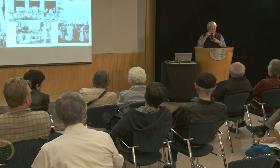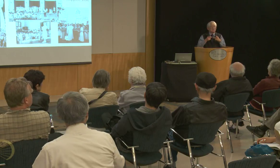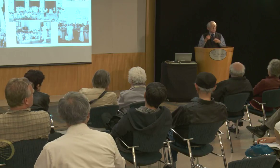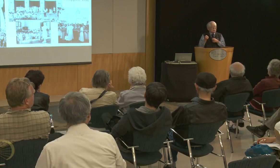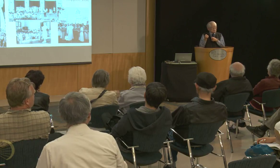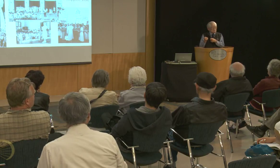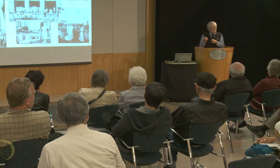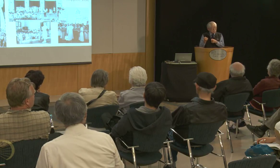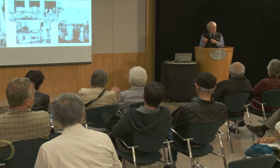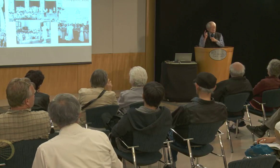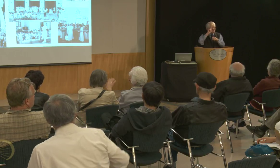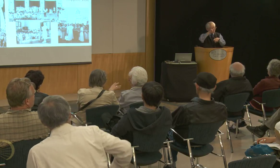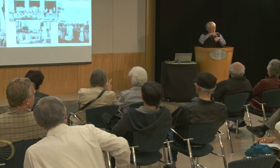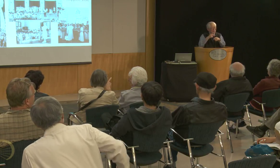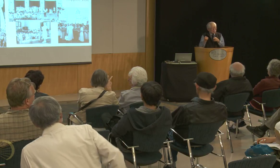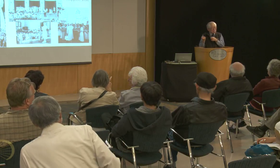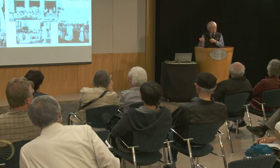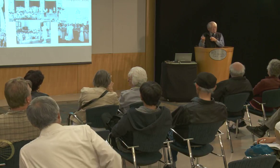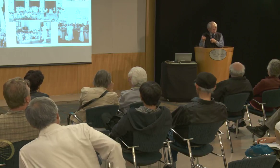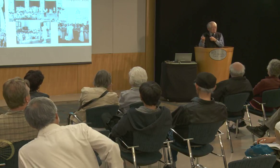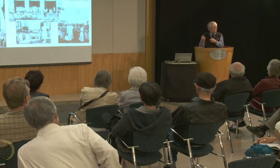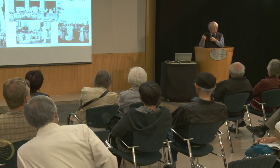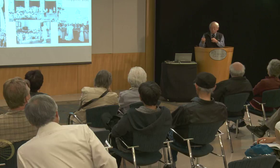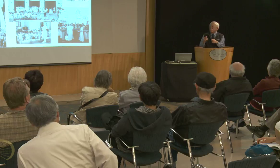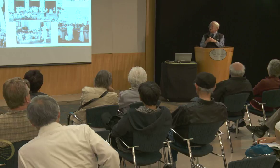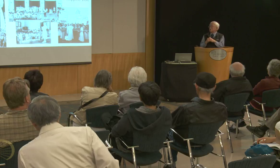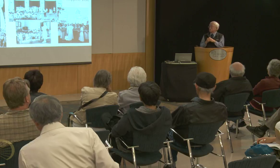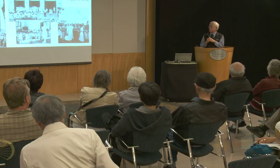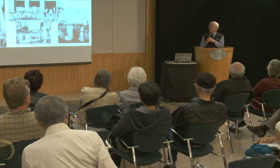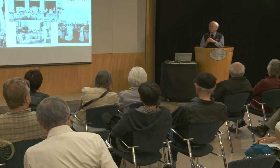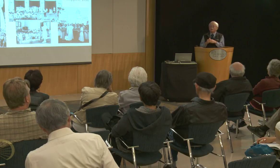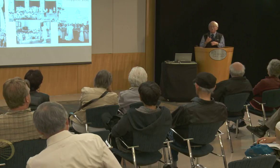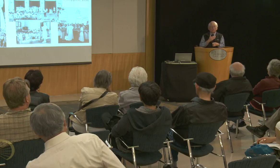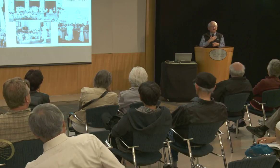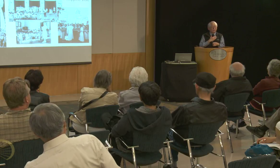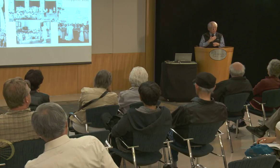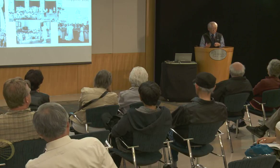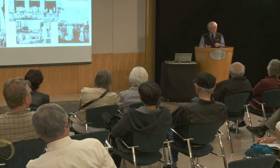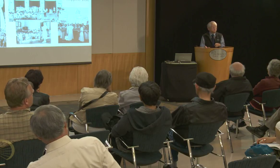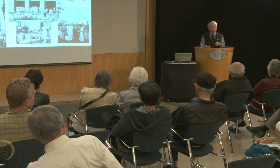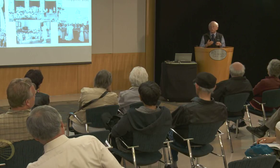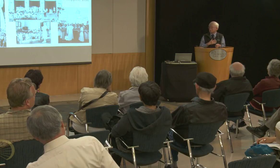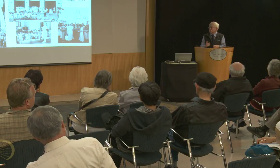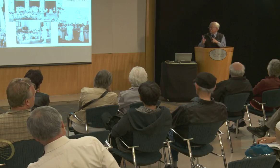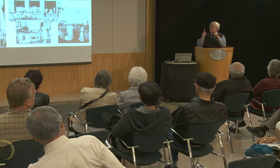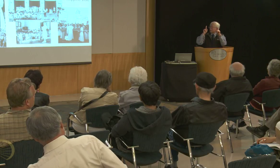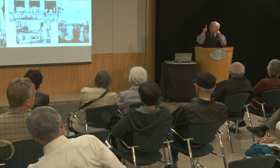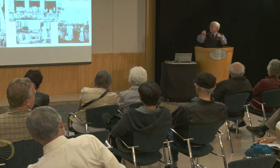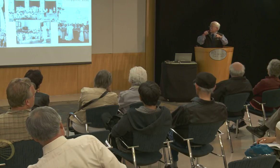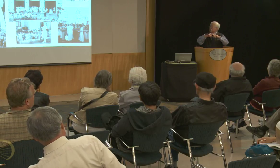and that's at a time that I was living there, and was strongly encouraging her to go to the Philippines.